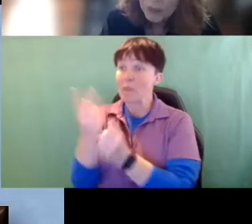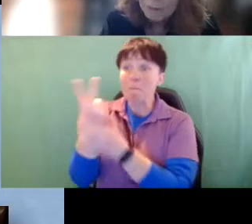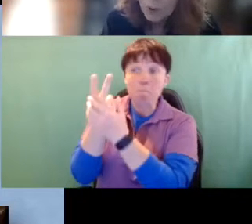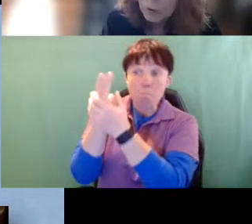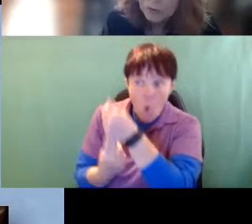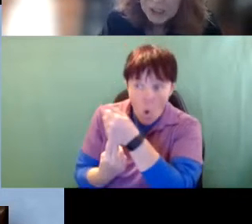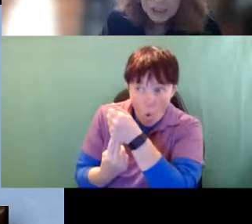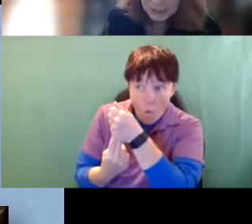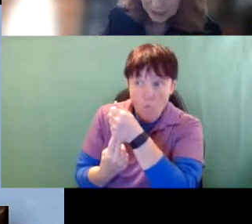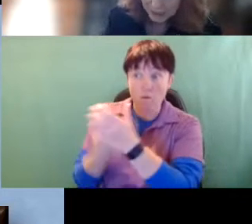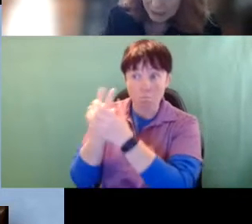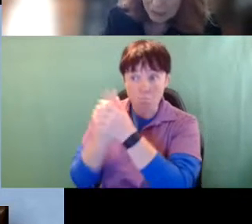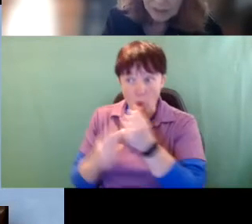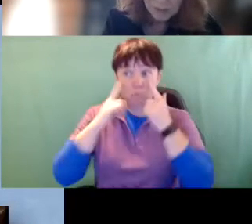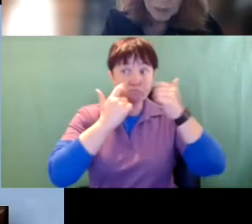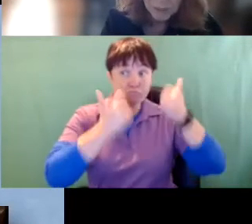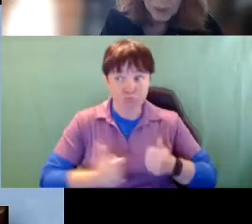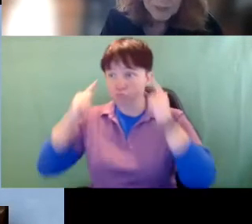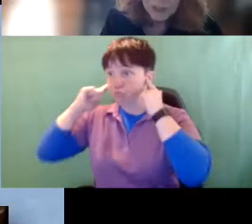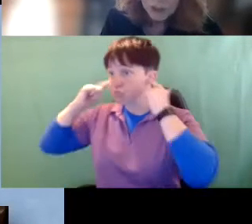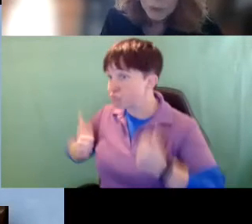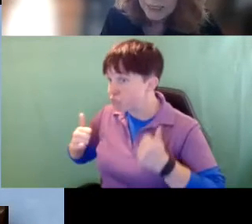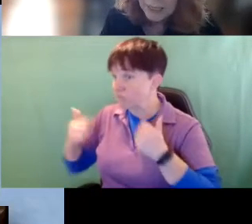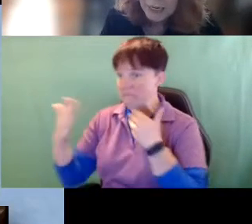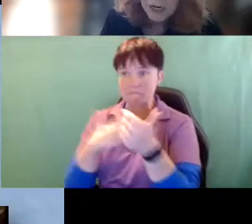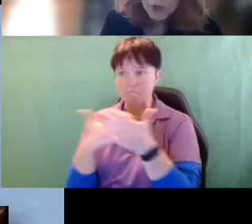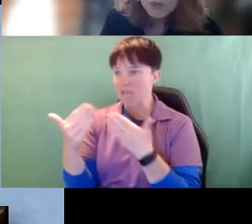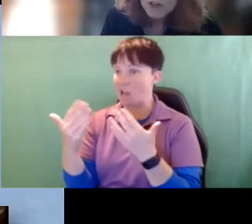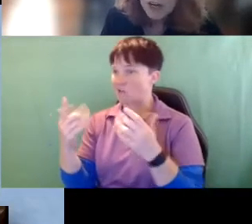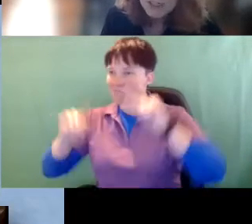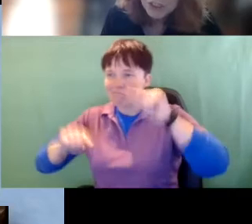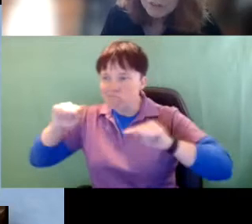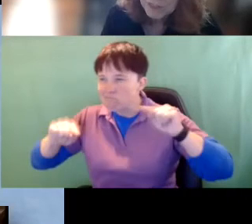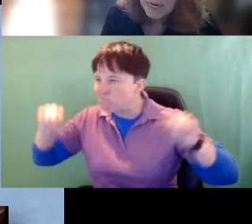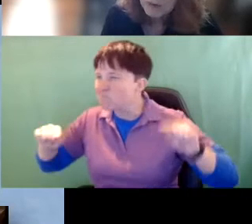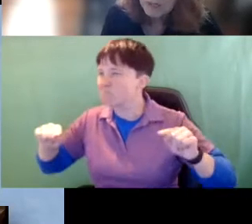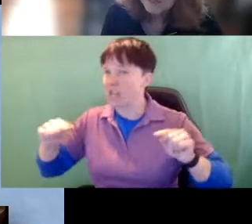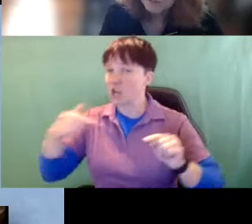both vision and hearing loss no matter what the degree we've got a shift now in the flow